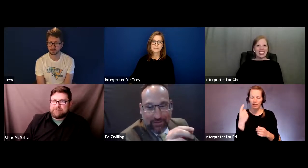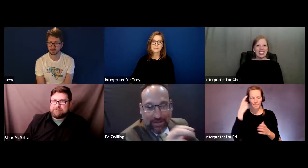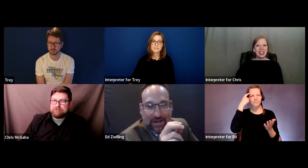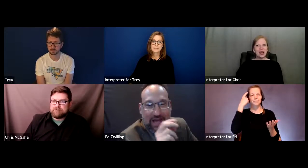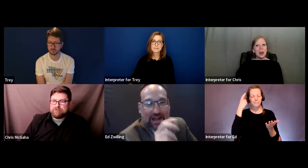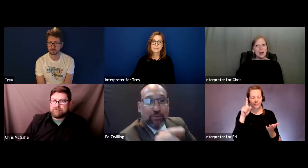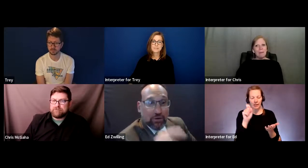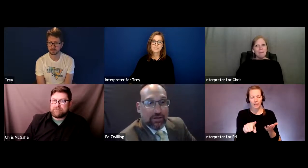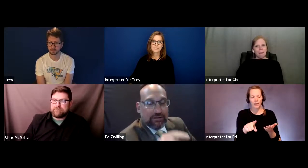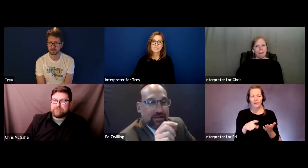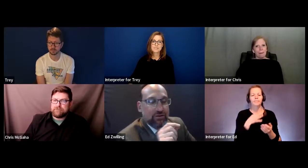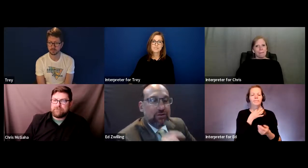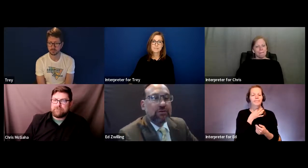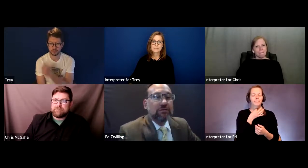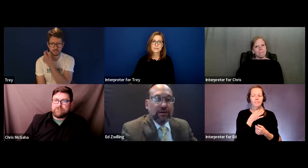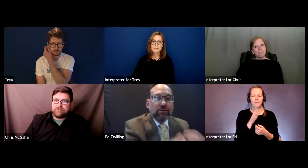in me me. I'm curious.